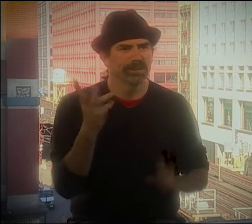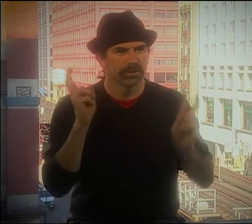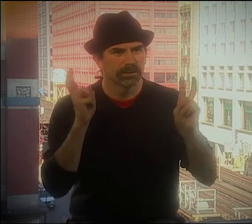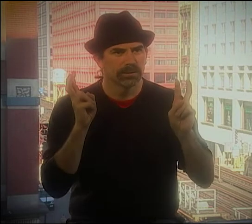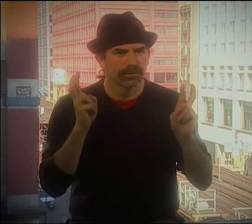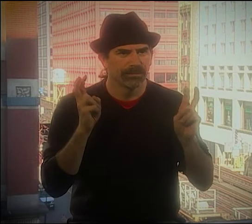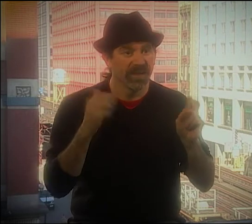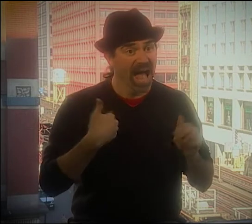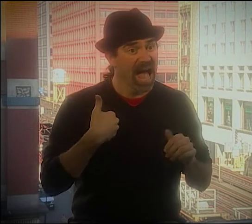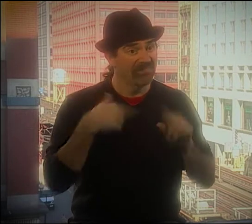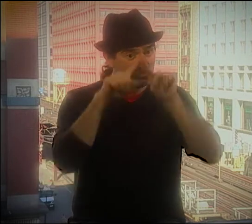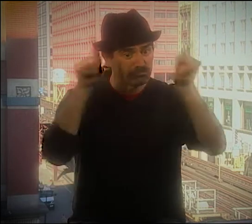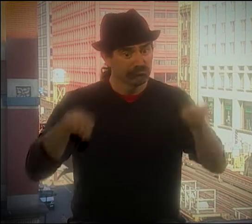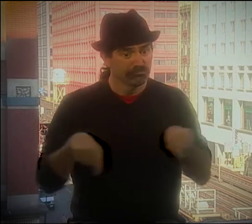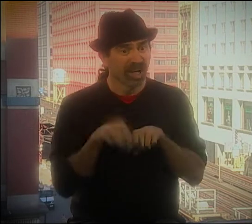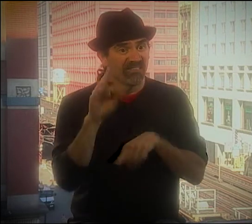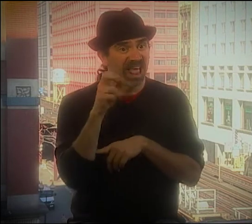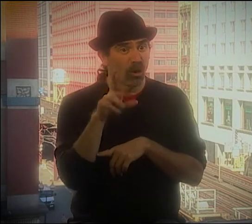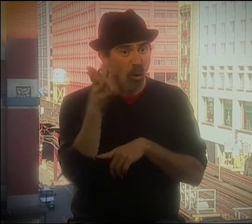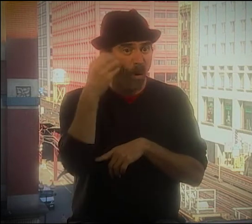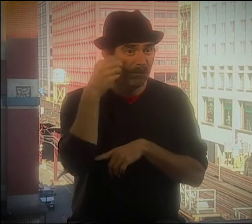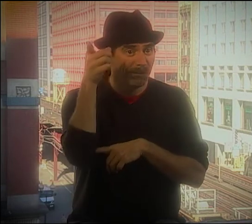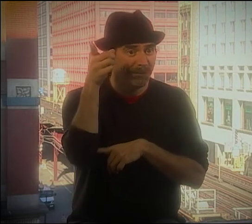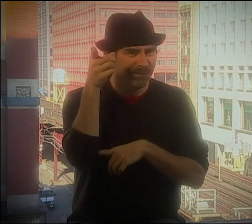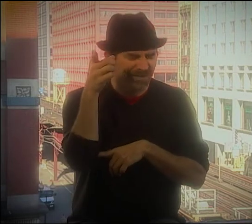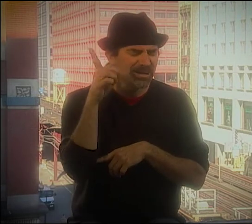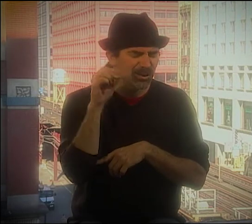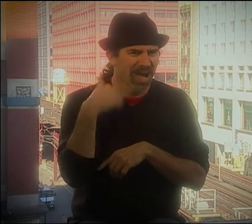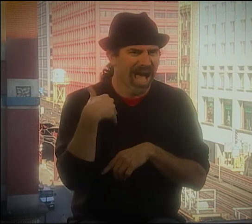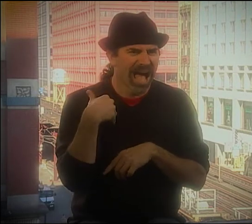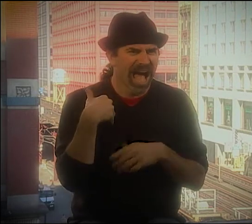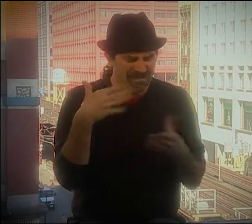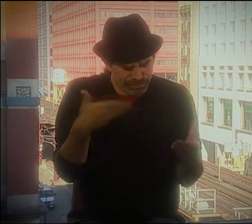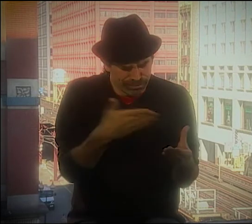THE BIRDBRAIN SOCIETY-- WE HAD FLYERS MADE UP.